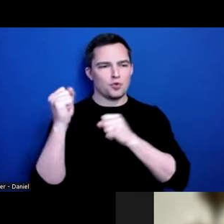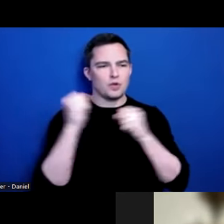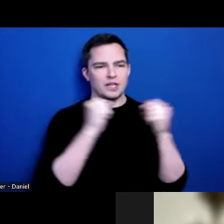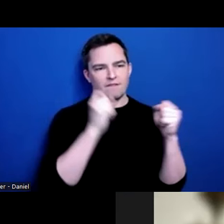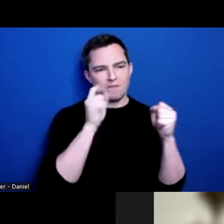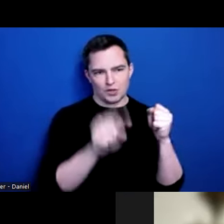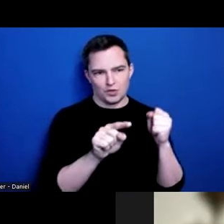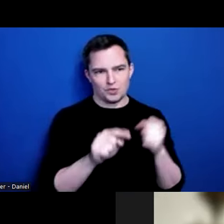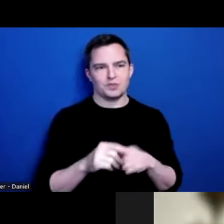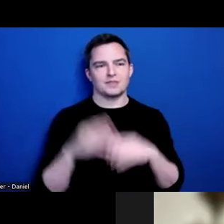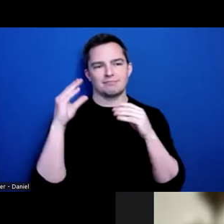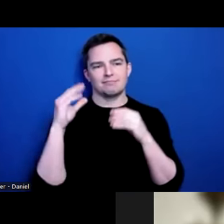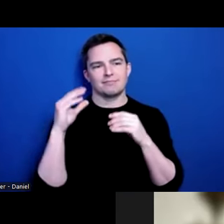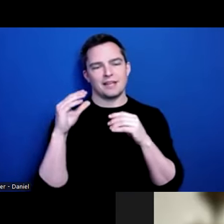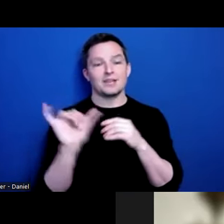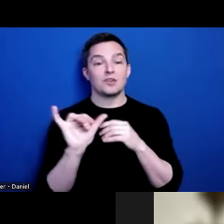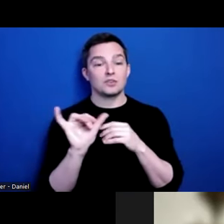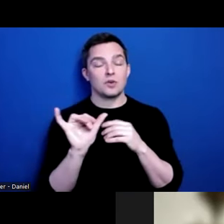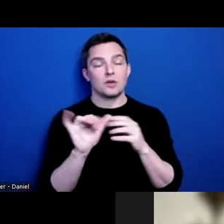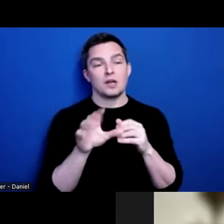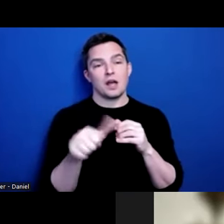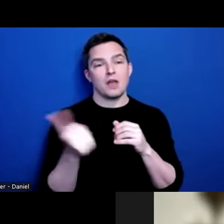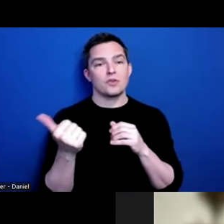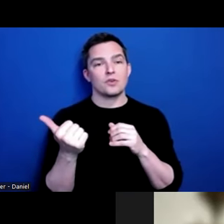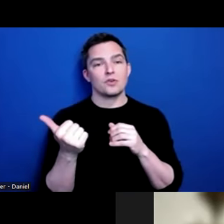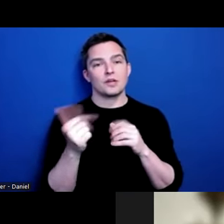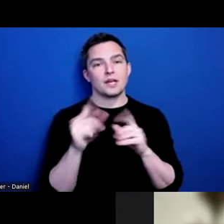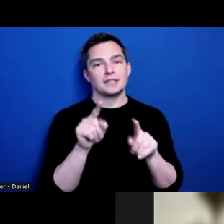And then another attendee is asking,